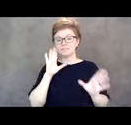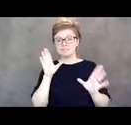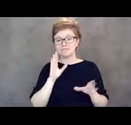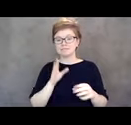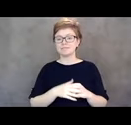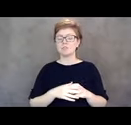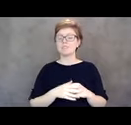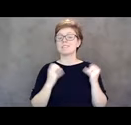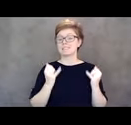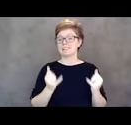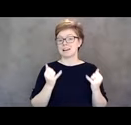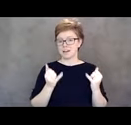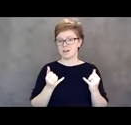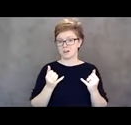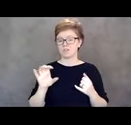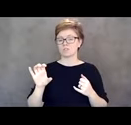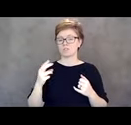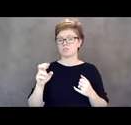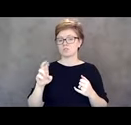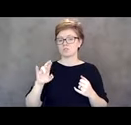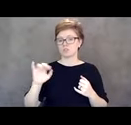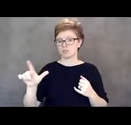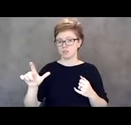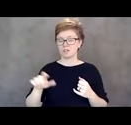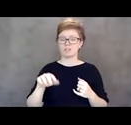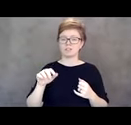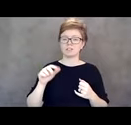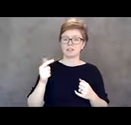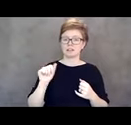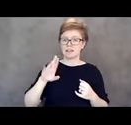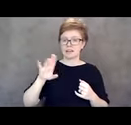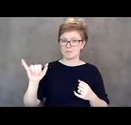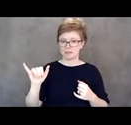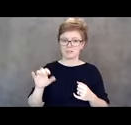Cheryl, Gabby, Christine and I have walked, hopefully, you through,